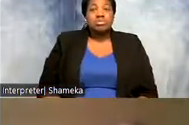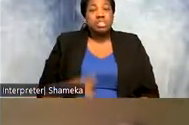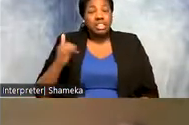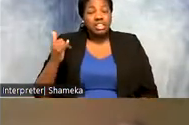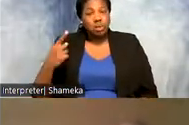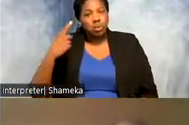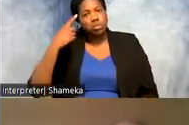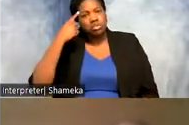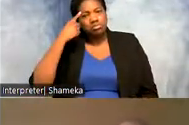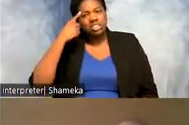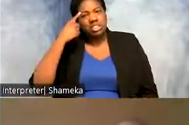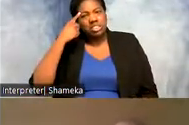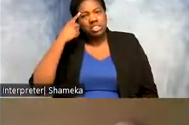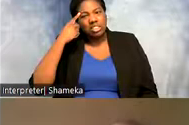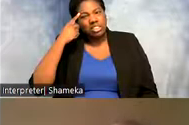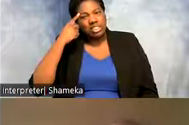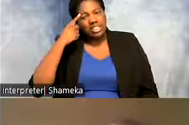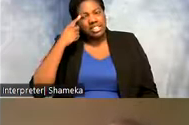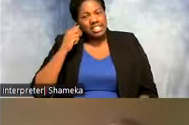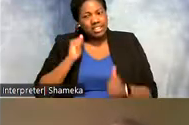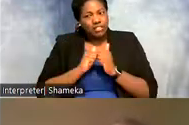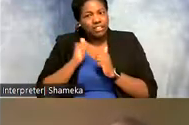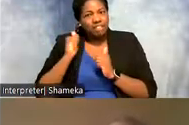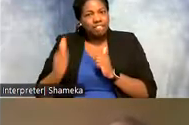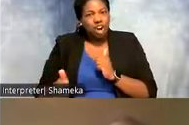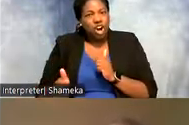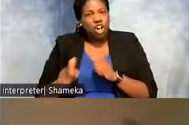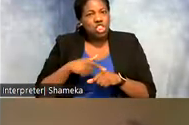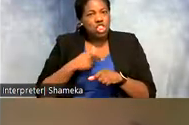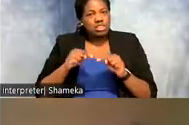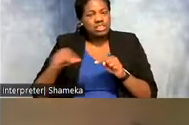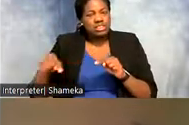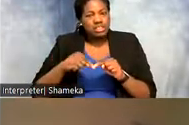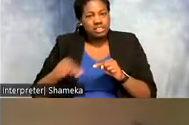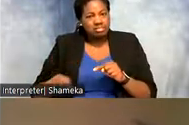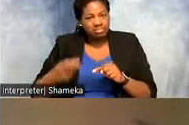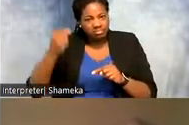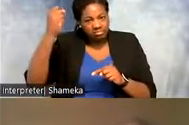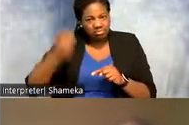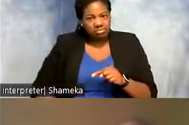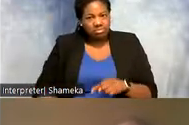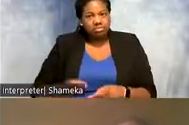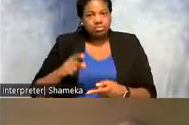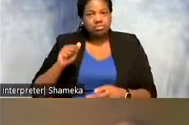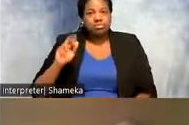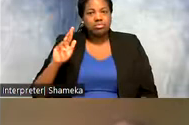an extreme long-distance migrant, you know it goes all the way down to Argentina.